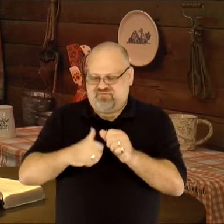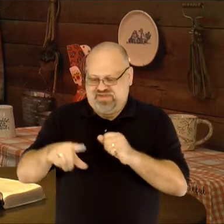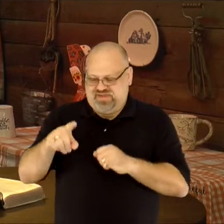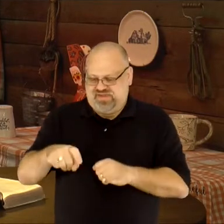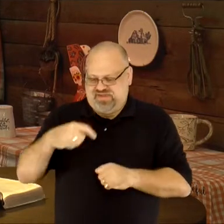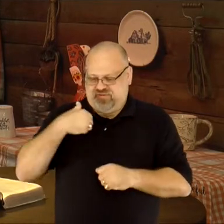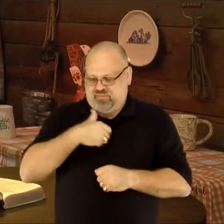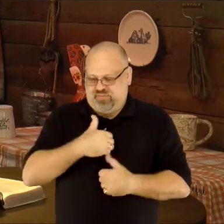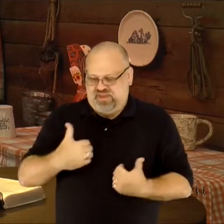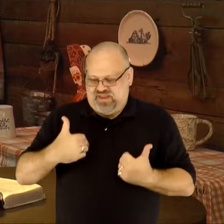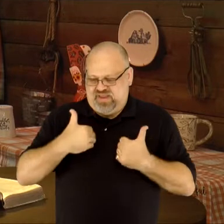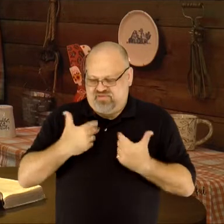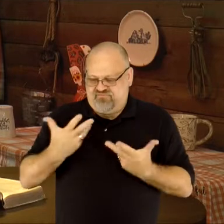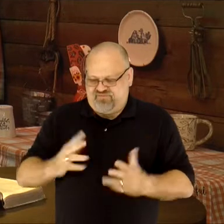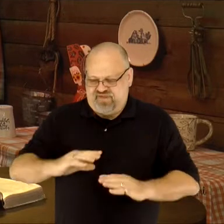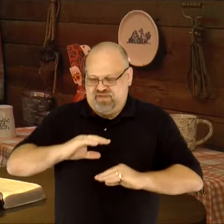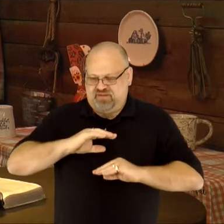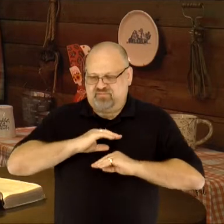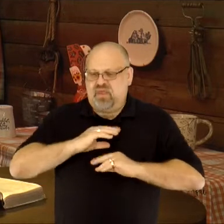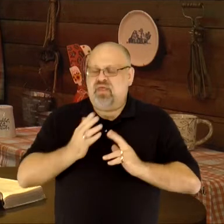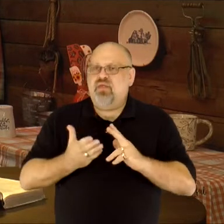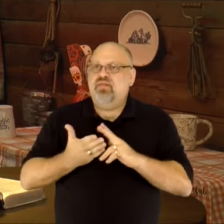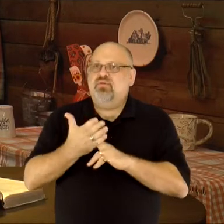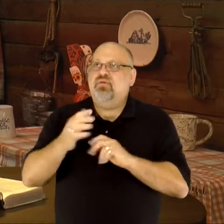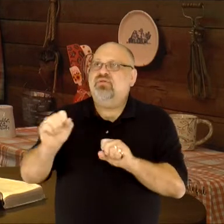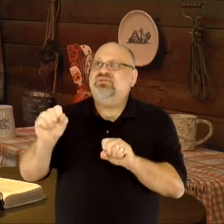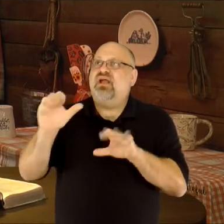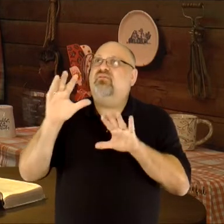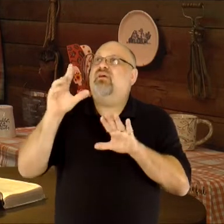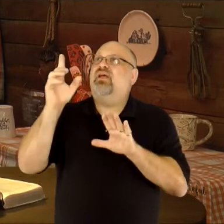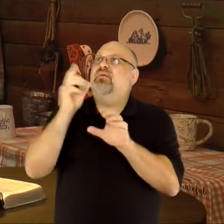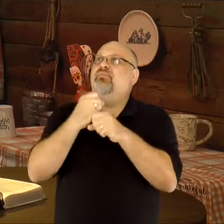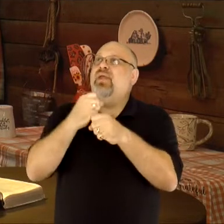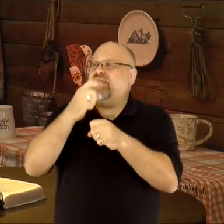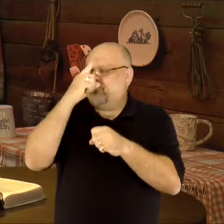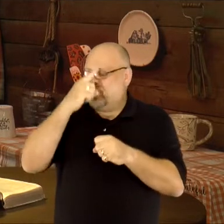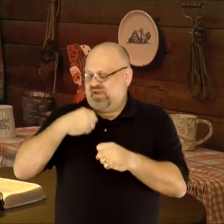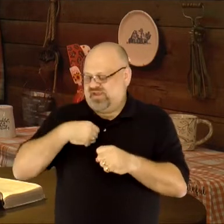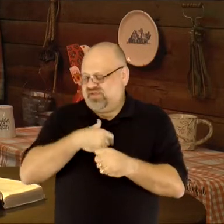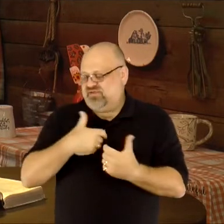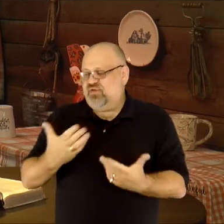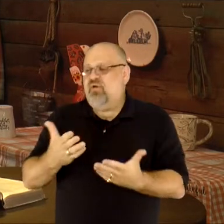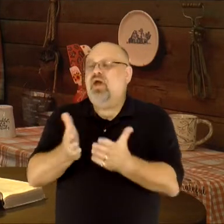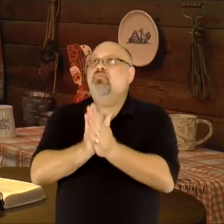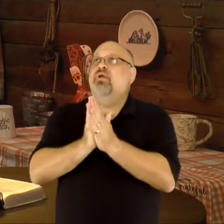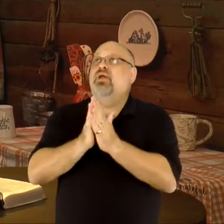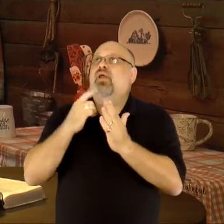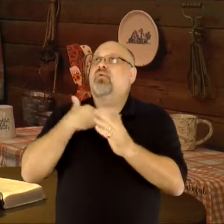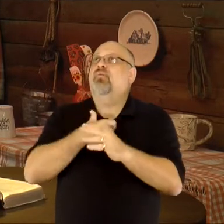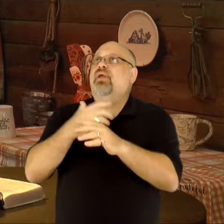Every need we have has been met through the sacrifice that He made for us. So, I pray that